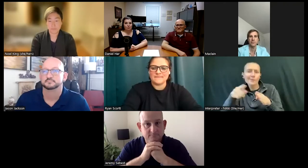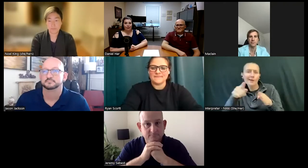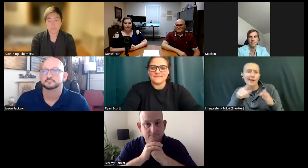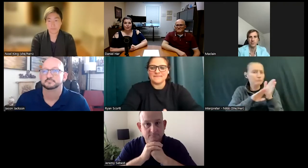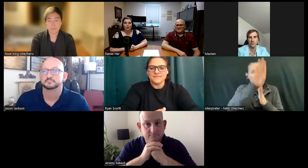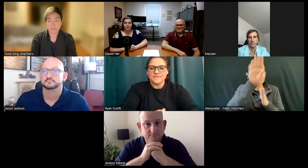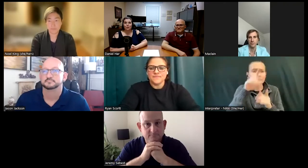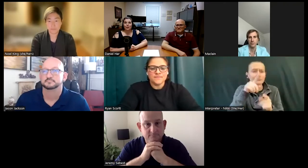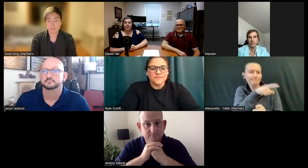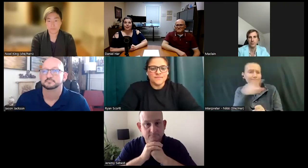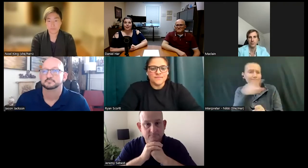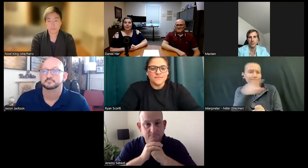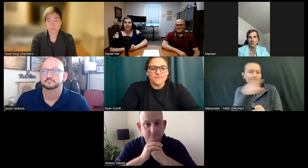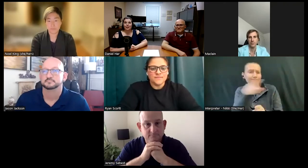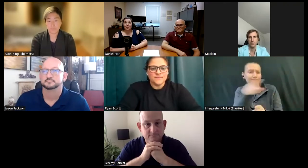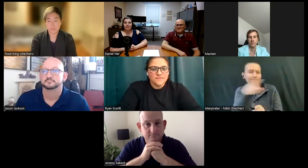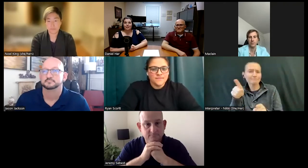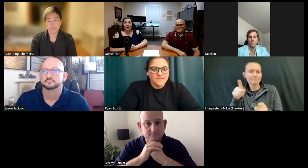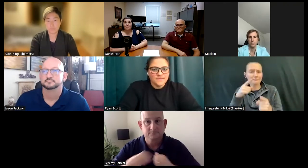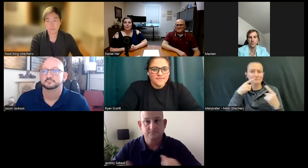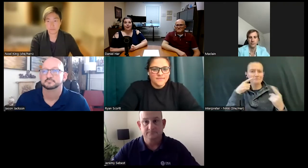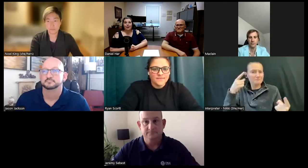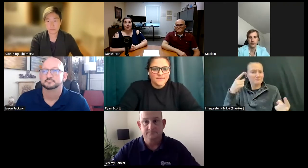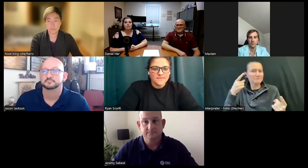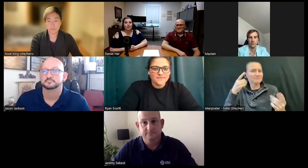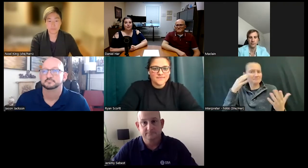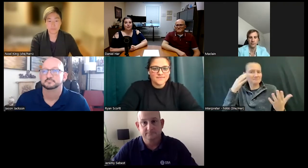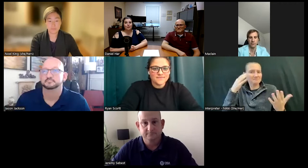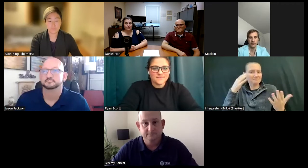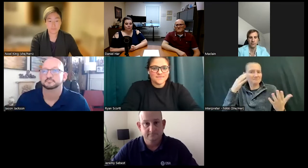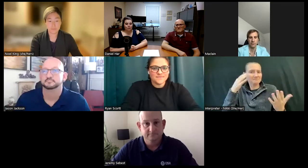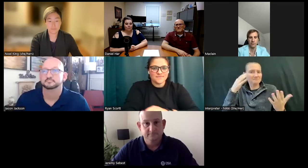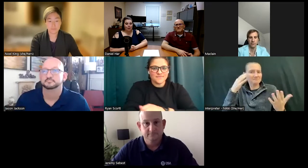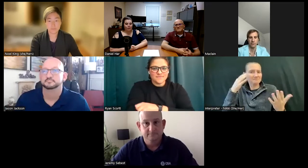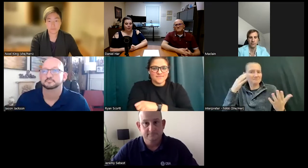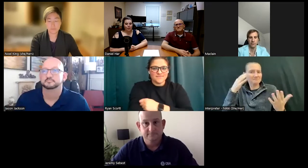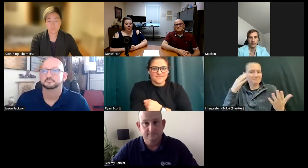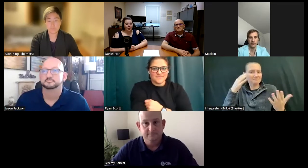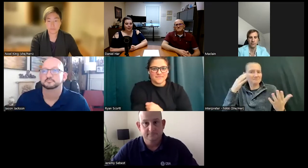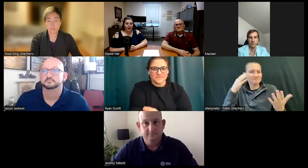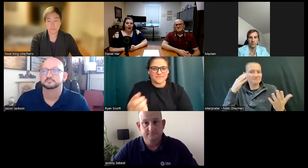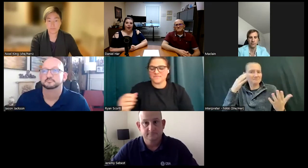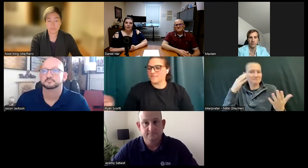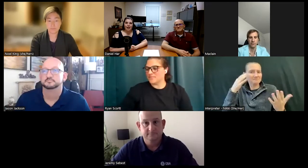professionals. So joining us today we have professionals from all over the country and I want to do a special shout out